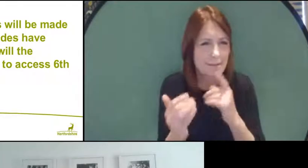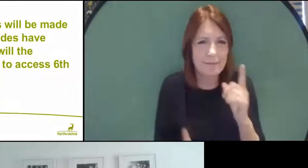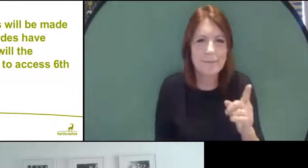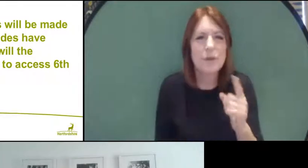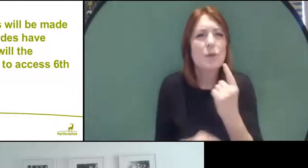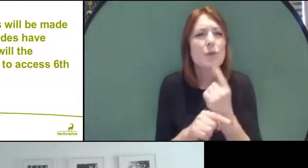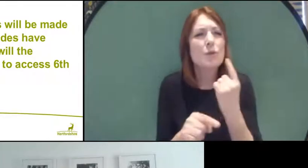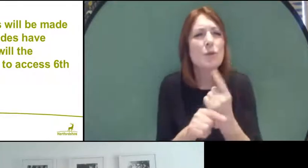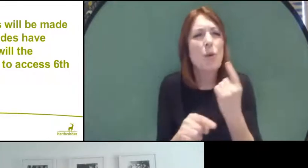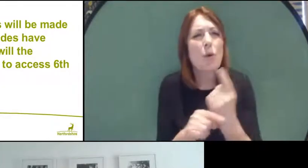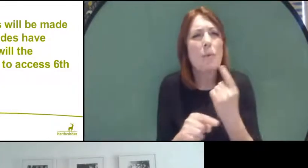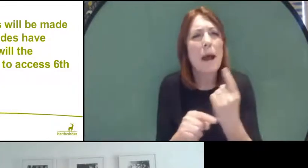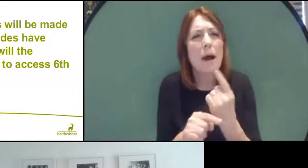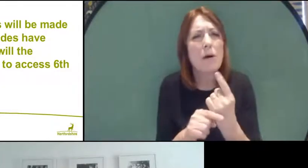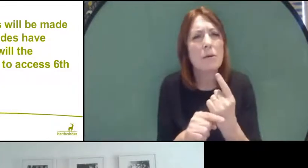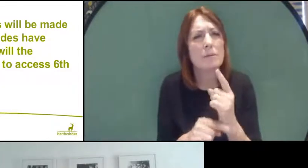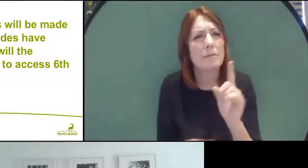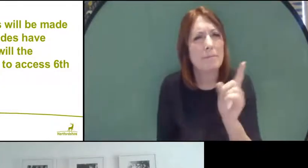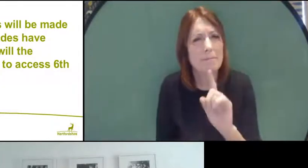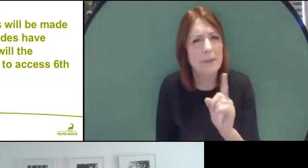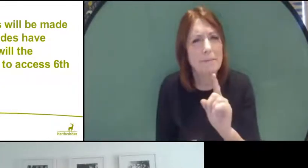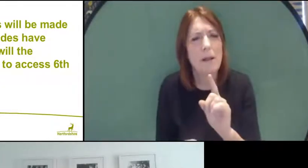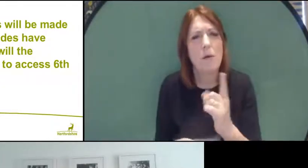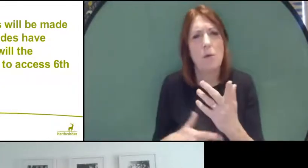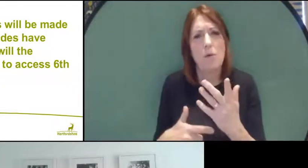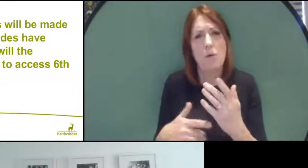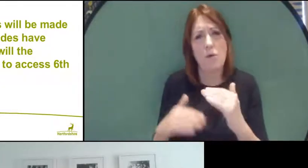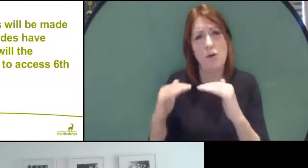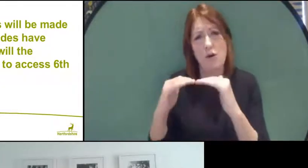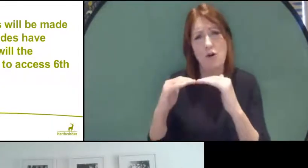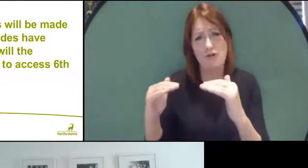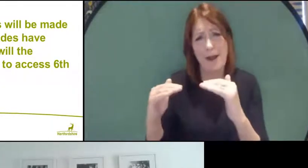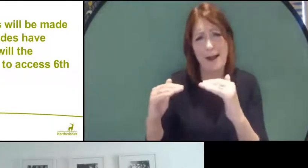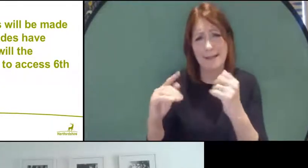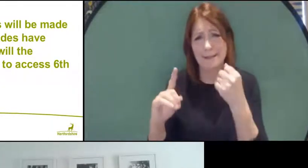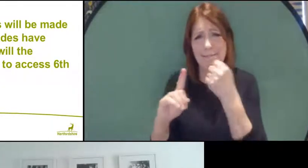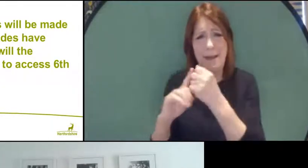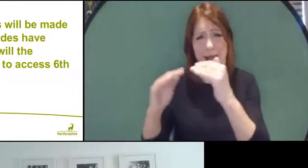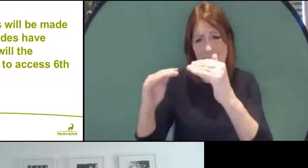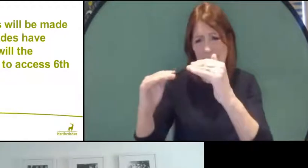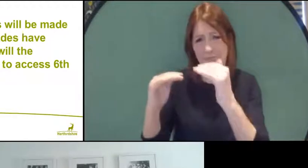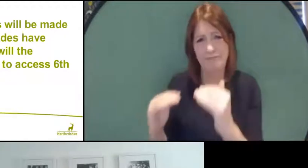that will be made for young people whose grades have been impacted by COVID, and about entrance